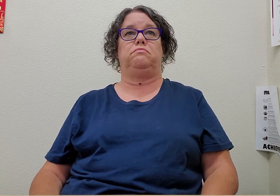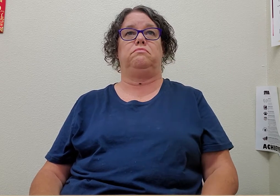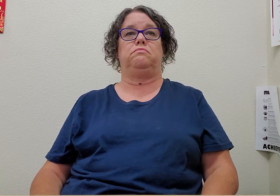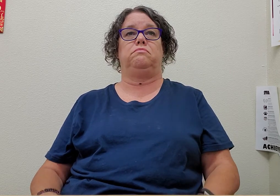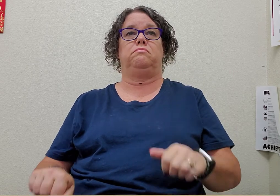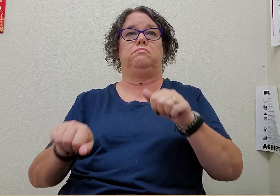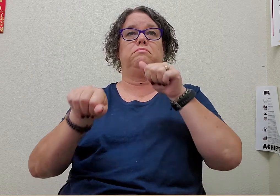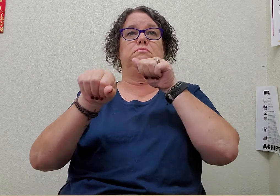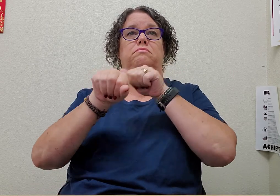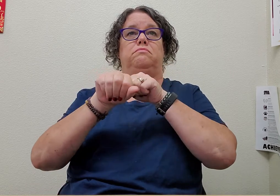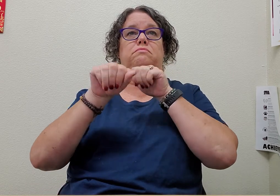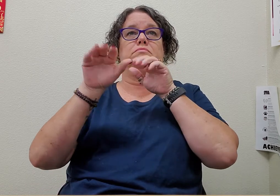mountain(s)